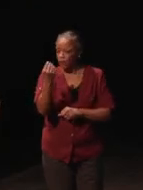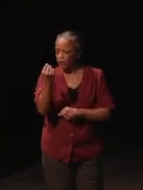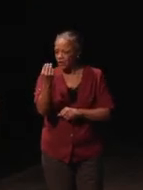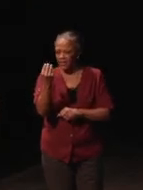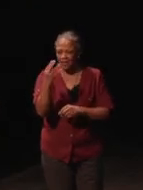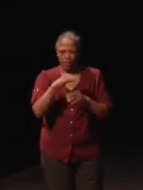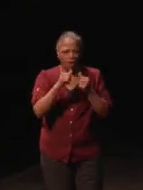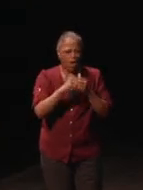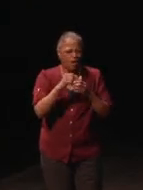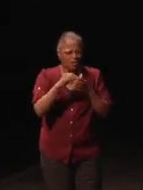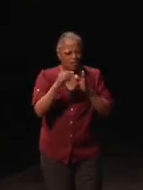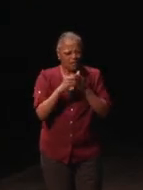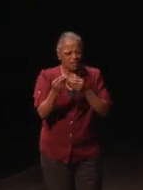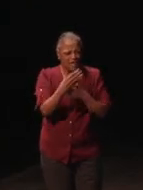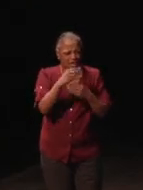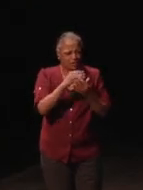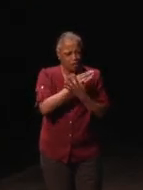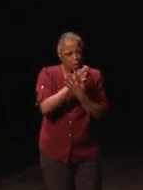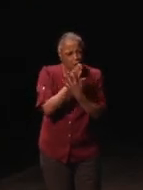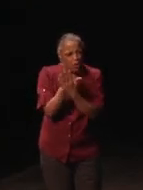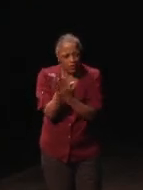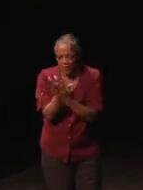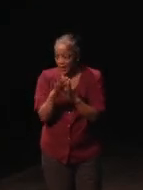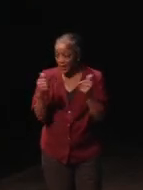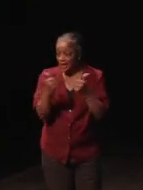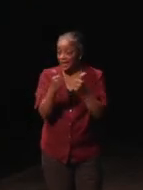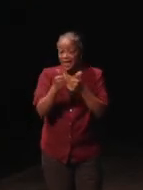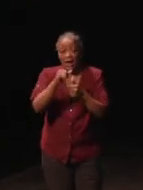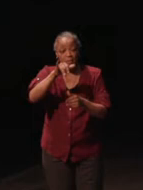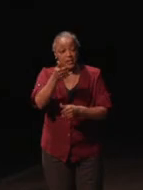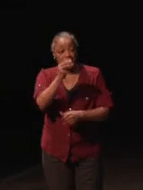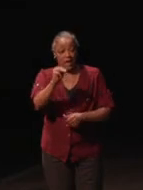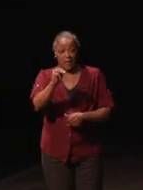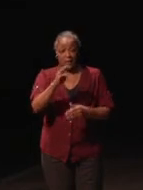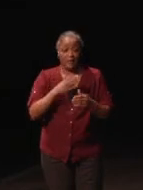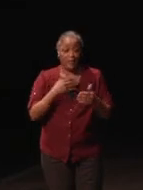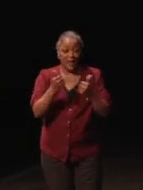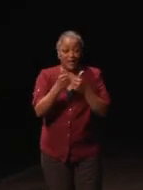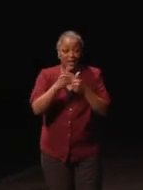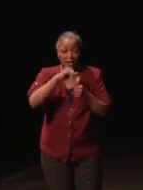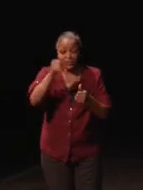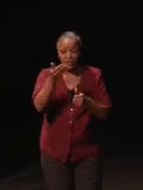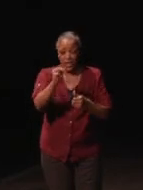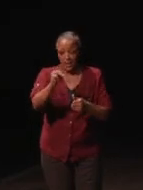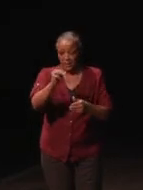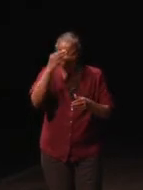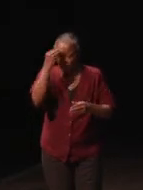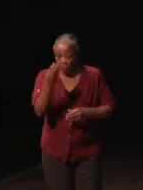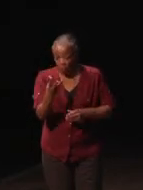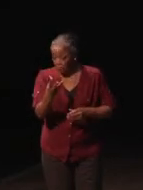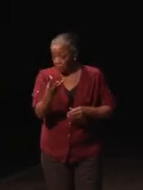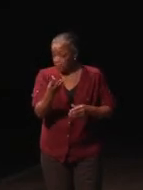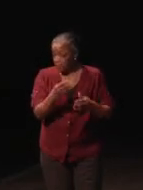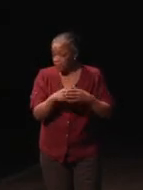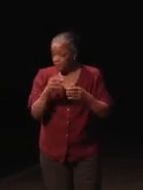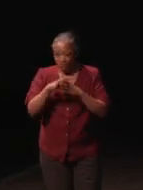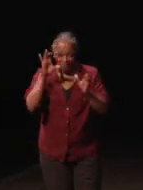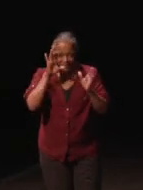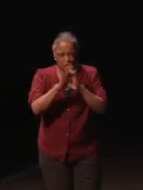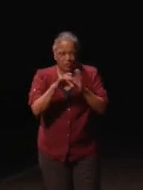in chronological order. Where we had a Game Jam. In my Game Jam entry now, keep in mind I actually took this picture about a month ago.